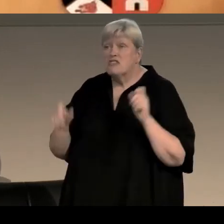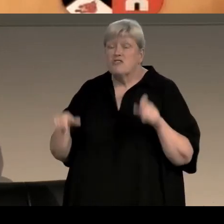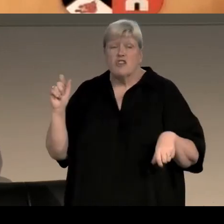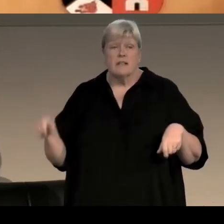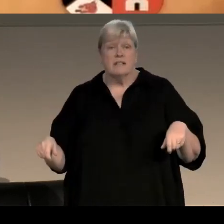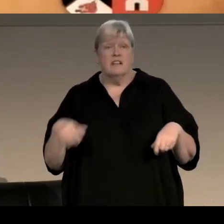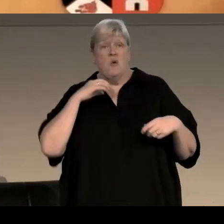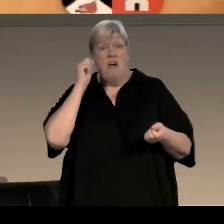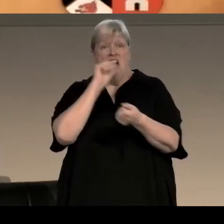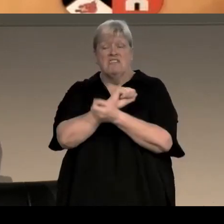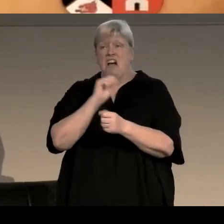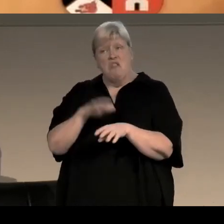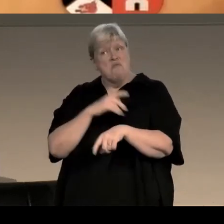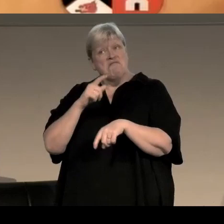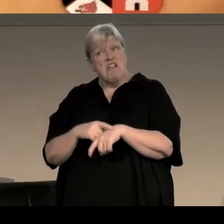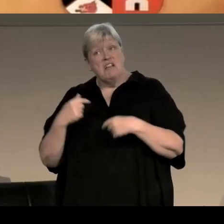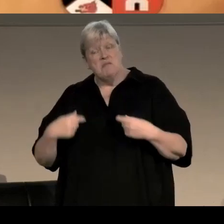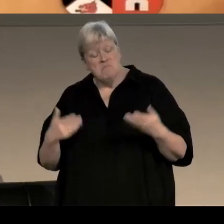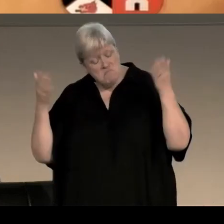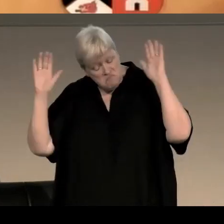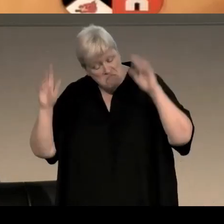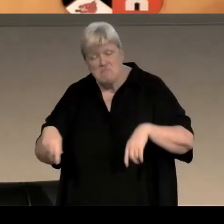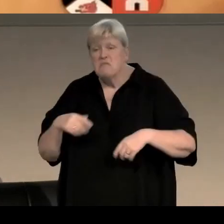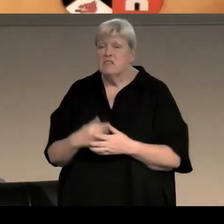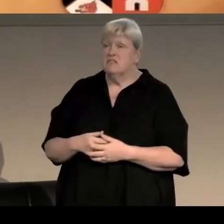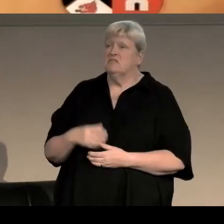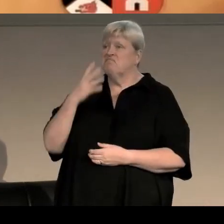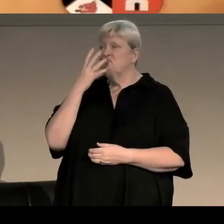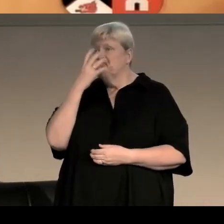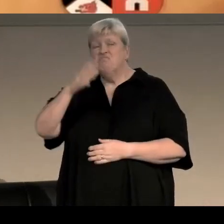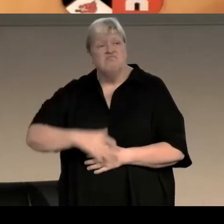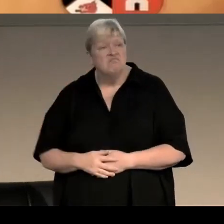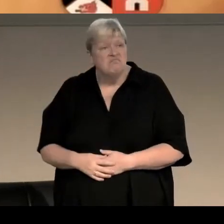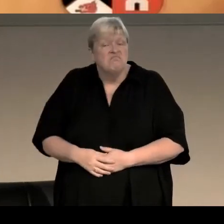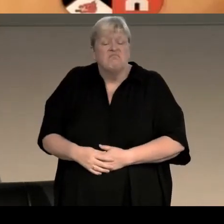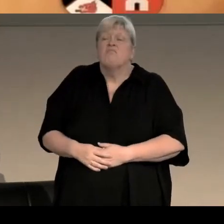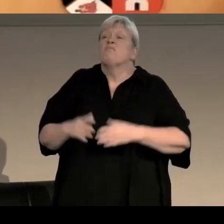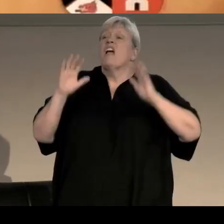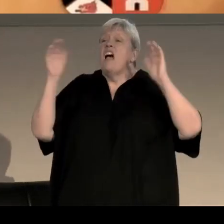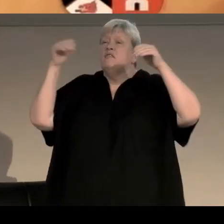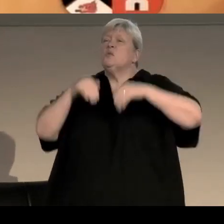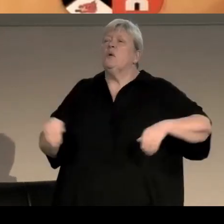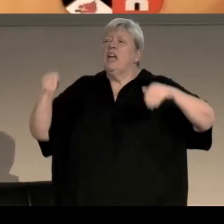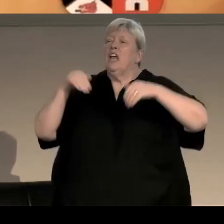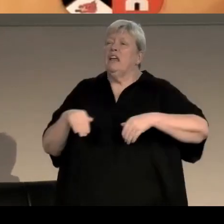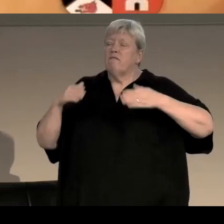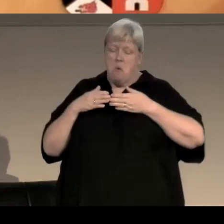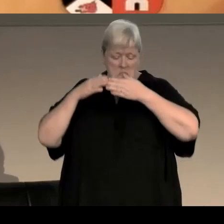‘We’re going to be stuck here a while yet,’ he announced, a gloomy relish in his voice. ‘We’ve got to wait for the snowplough to get here from Falkirk